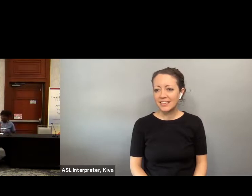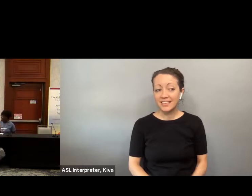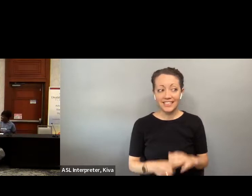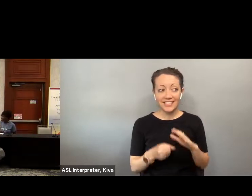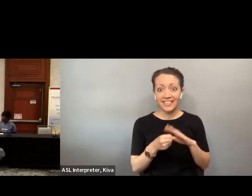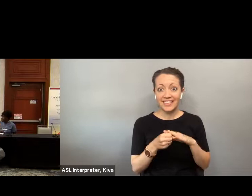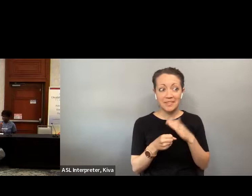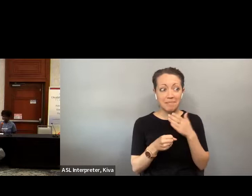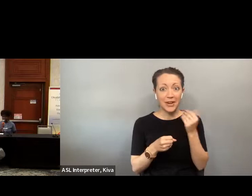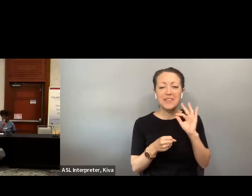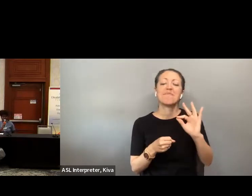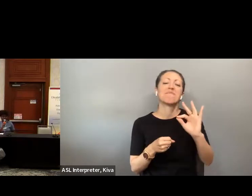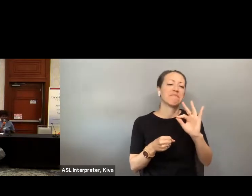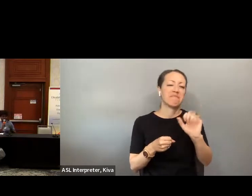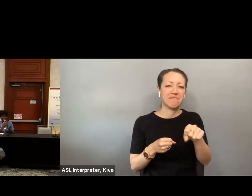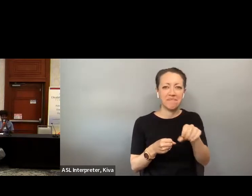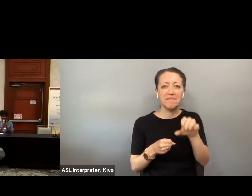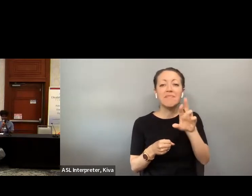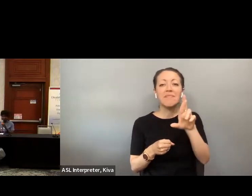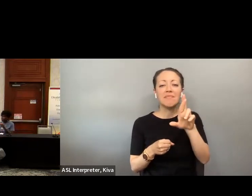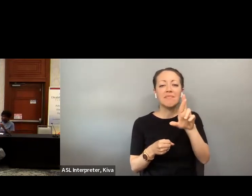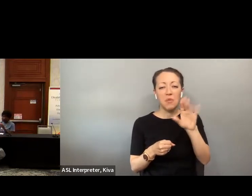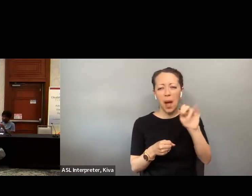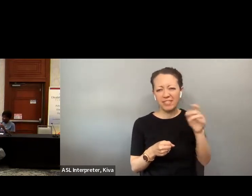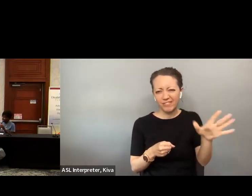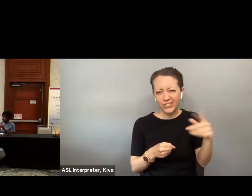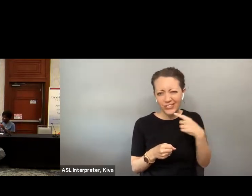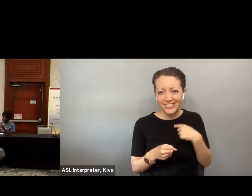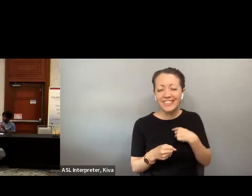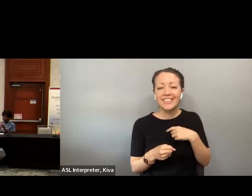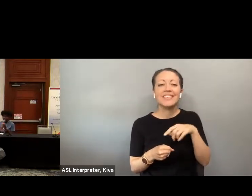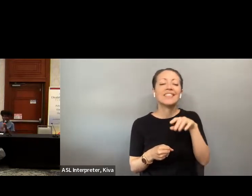Alright as Robin said, My name is Costello zon Pierre, and this is a Michael moderator, Juliet Brown.